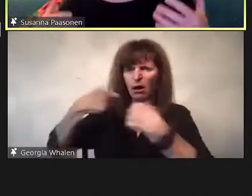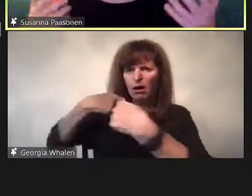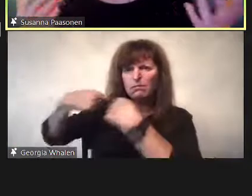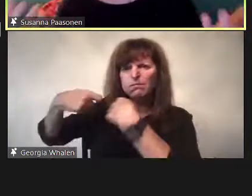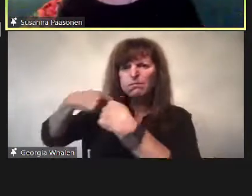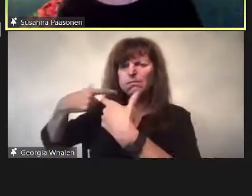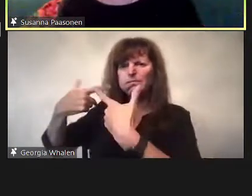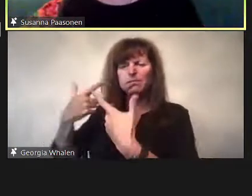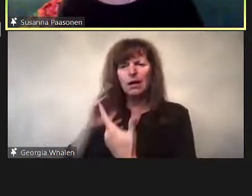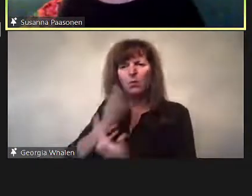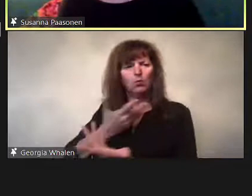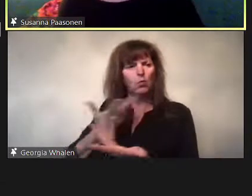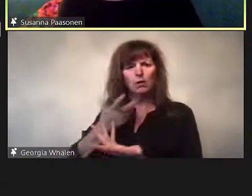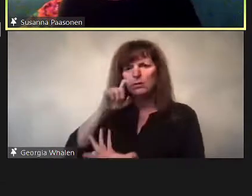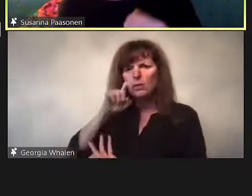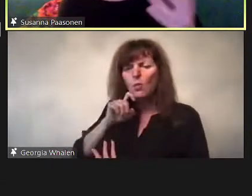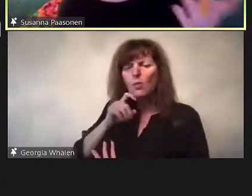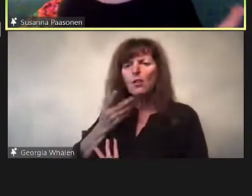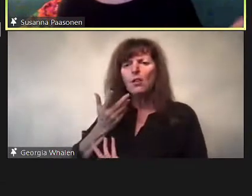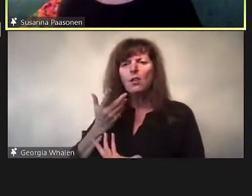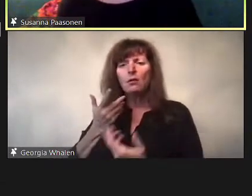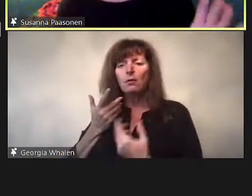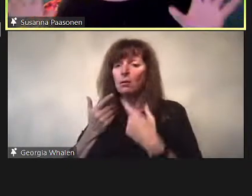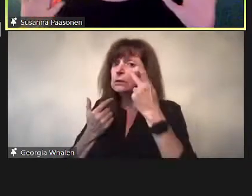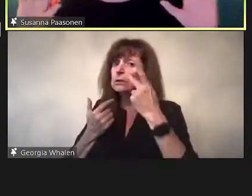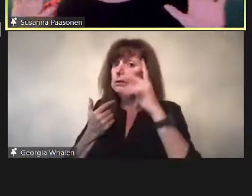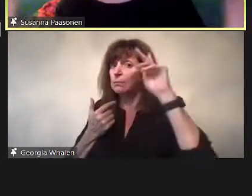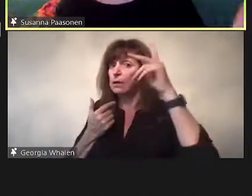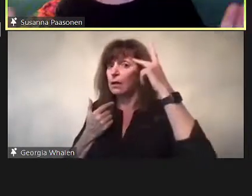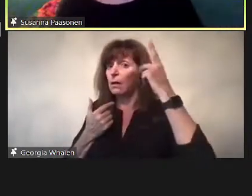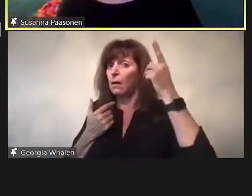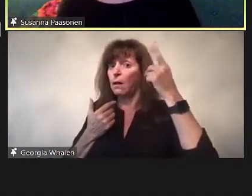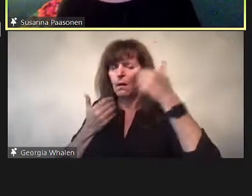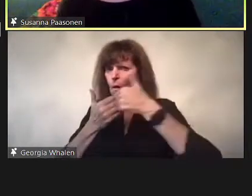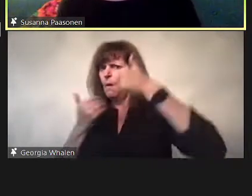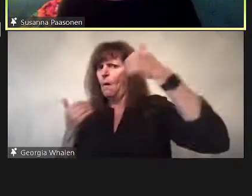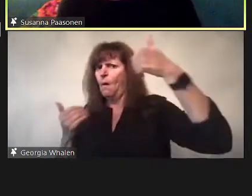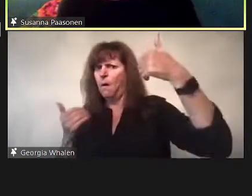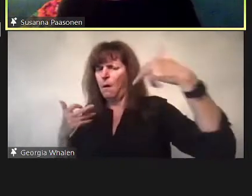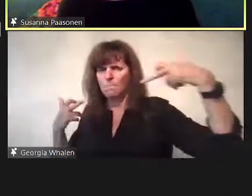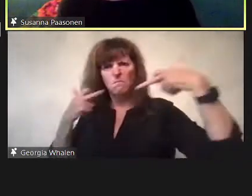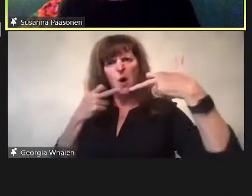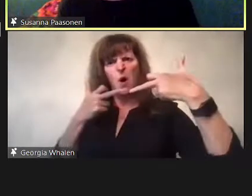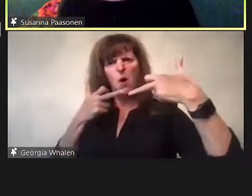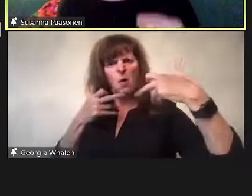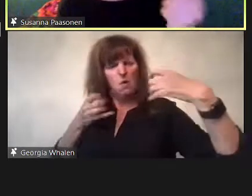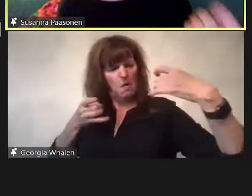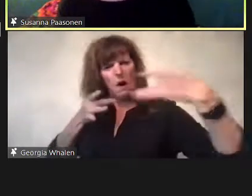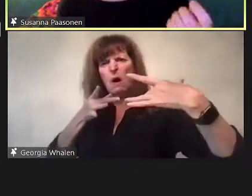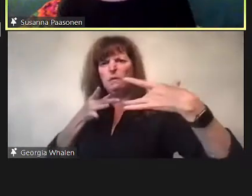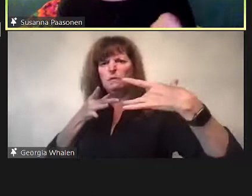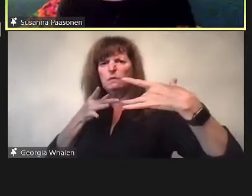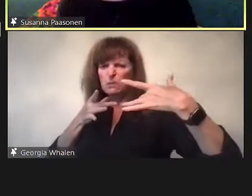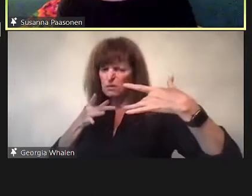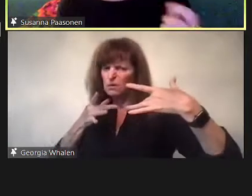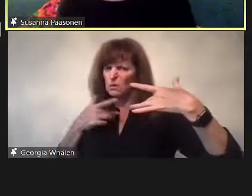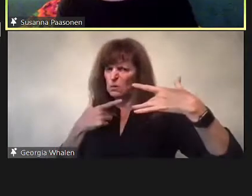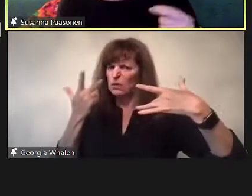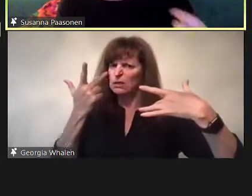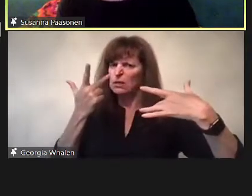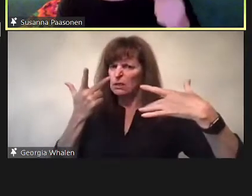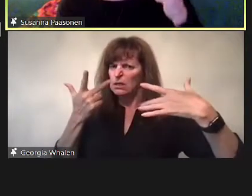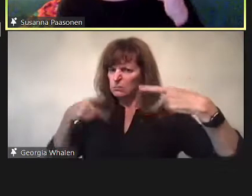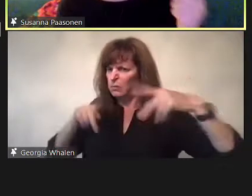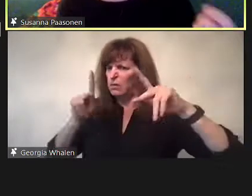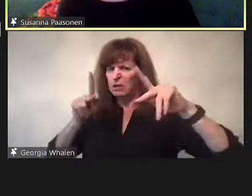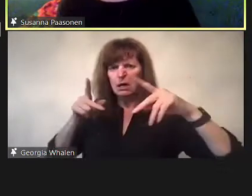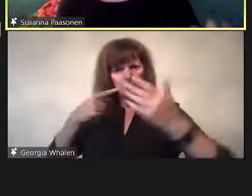or any kind of discussion.